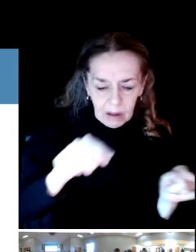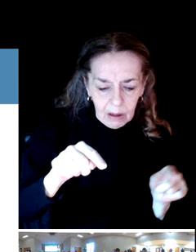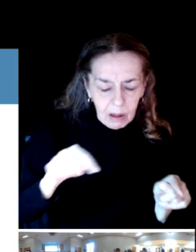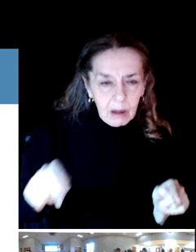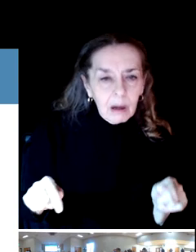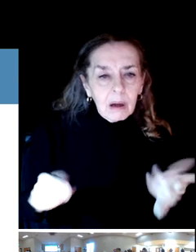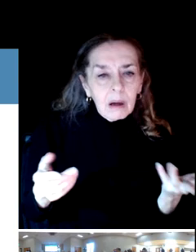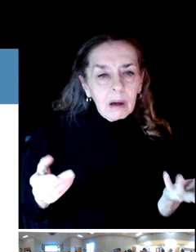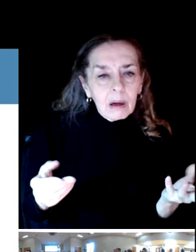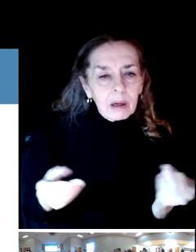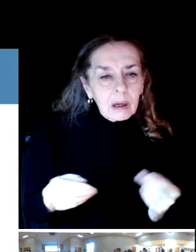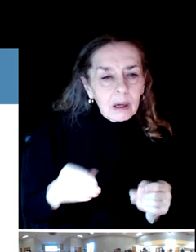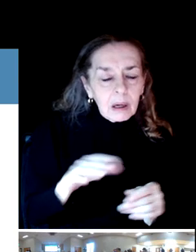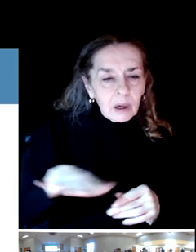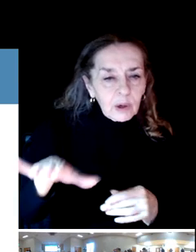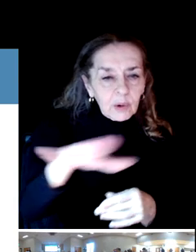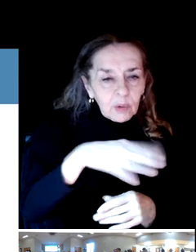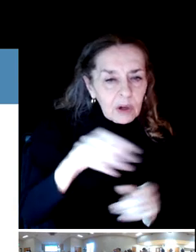So there's a whole lot to the recreation analysis.